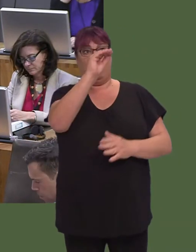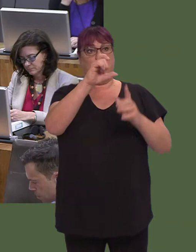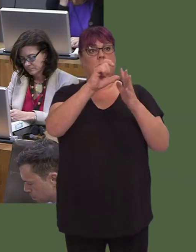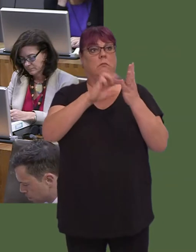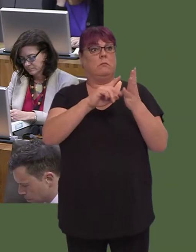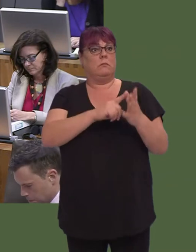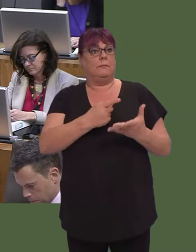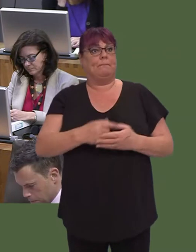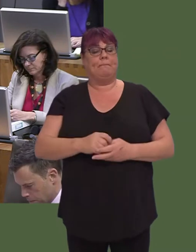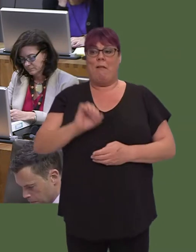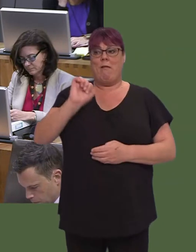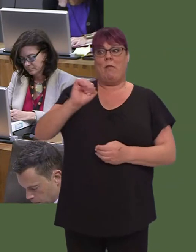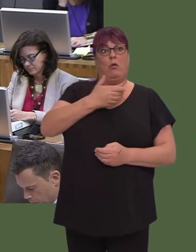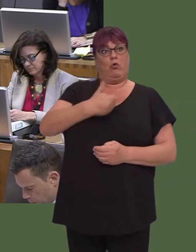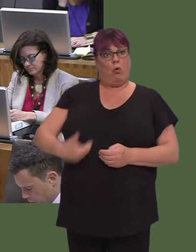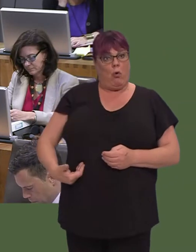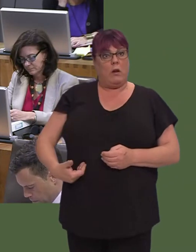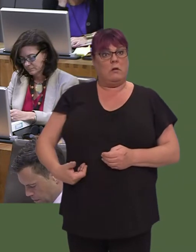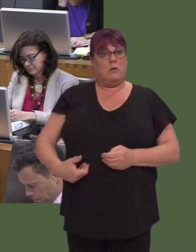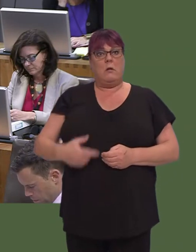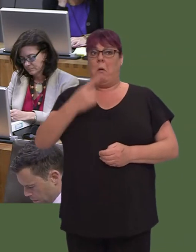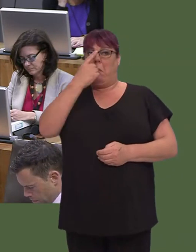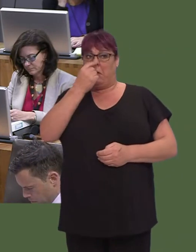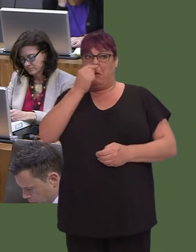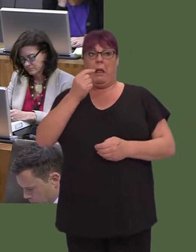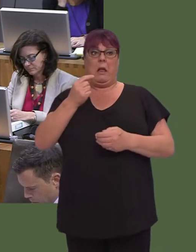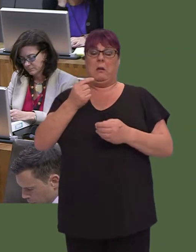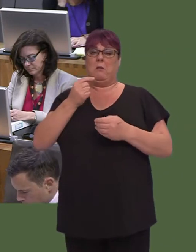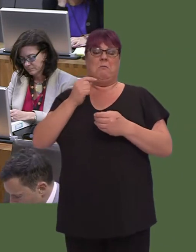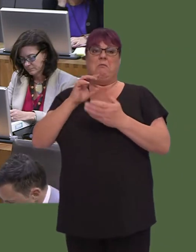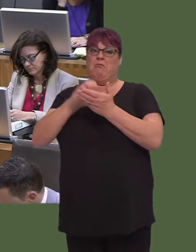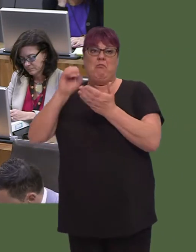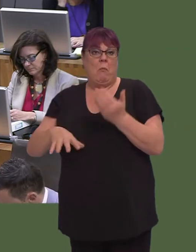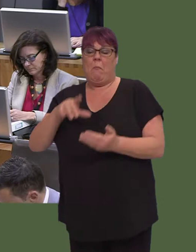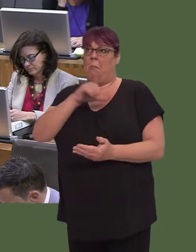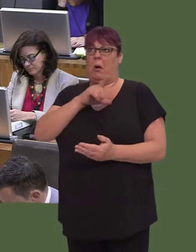Their insurance might be voided as a result and, of course, they will face charges if